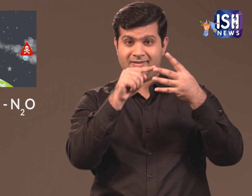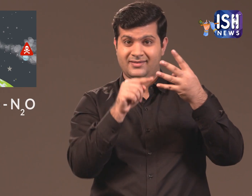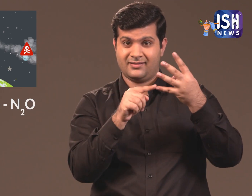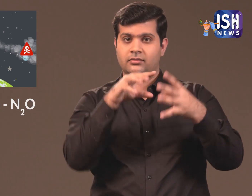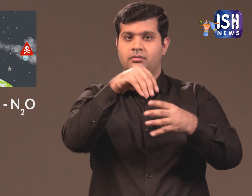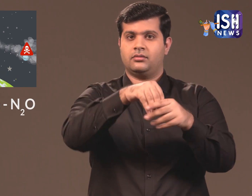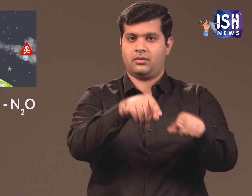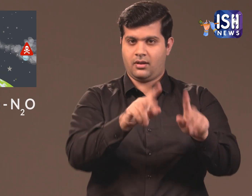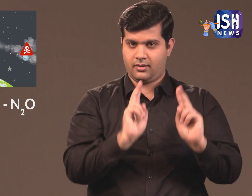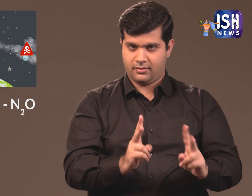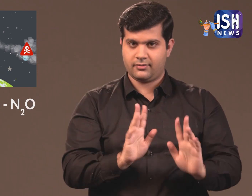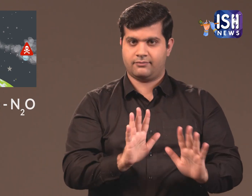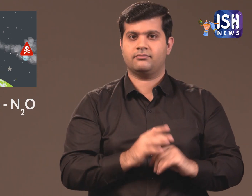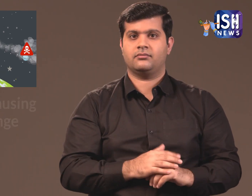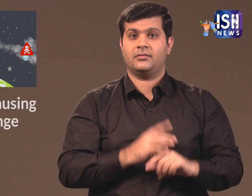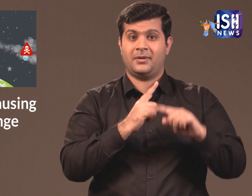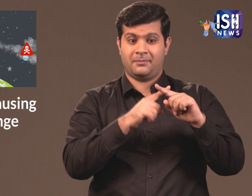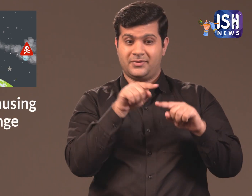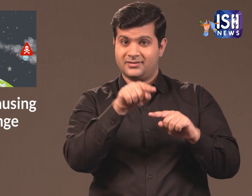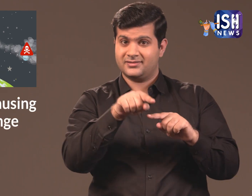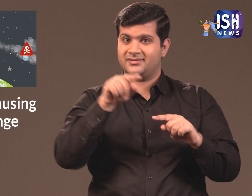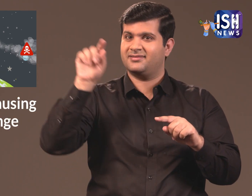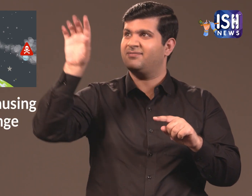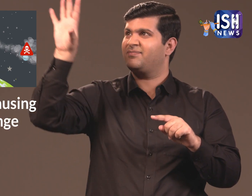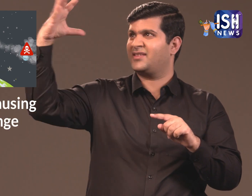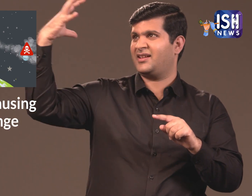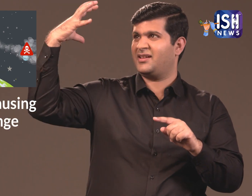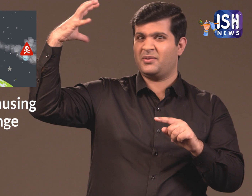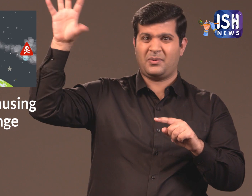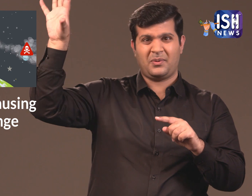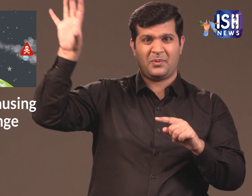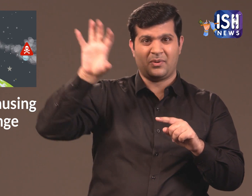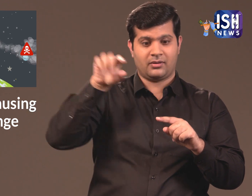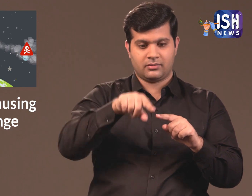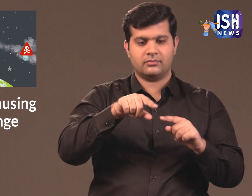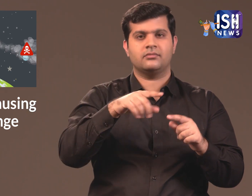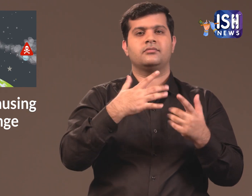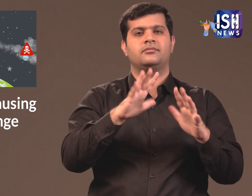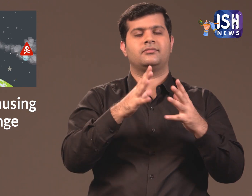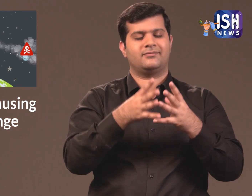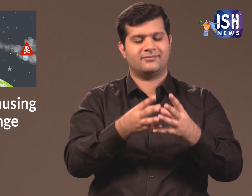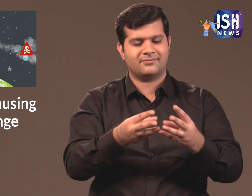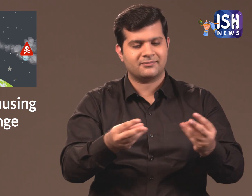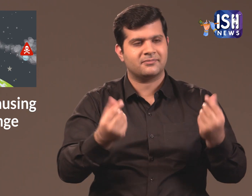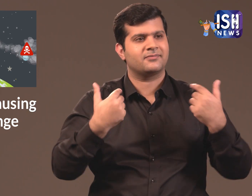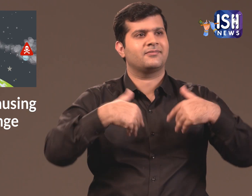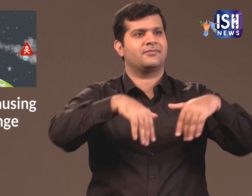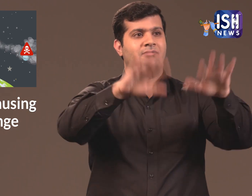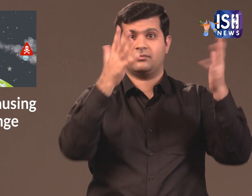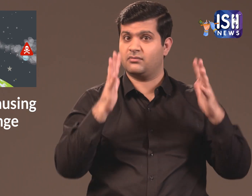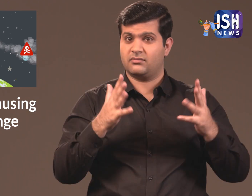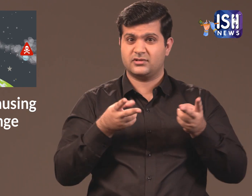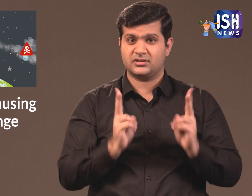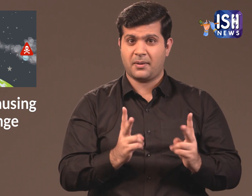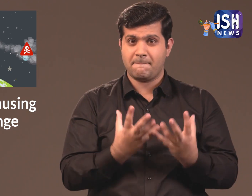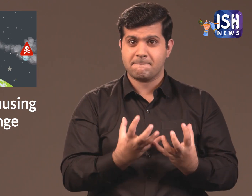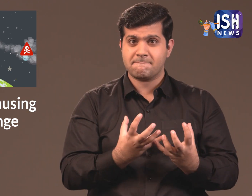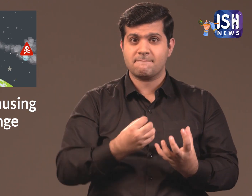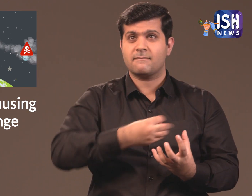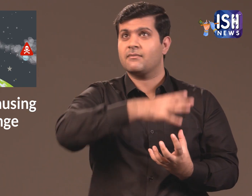These are the four gases that are present. These gases absorb the heat of the sun and does not let the heat go.